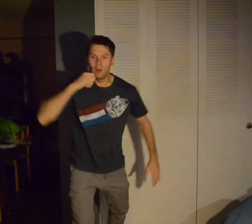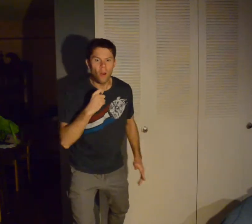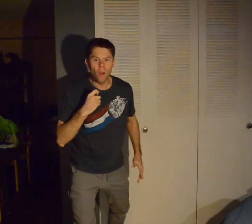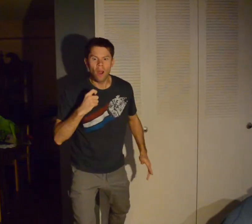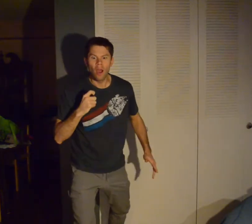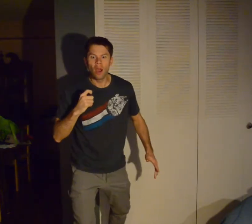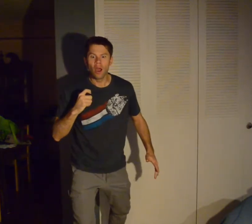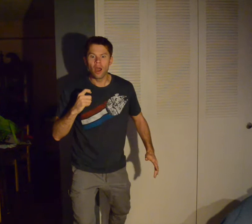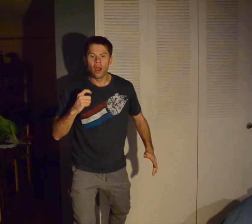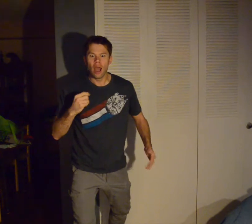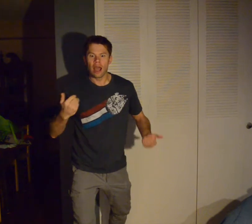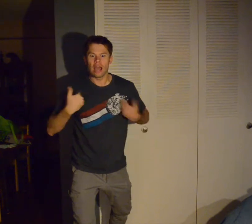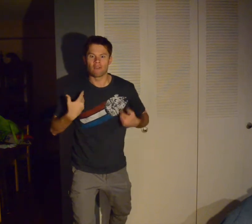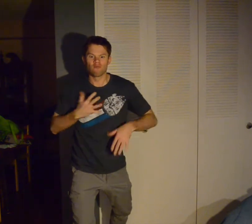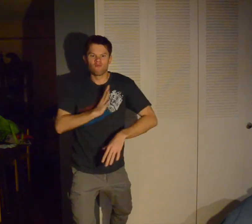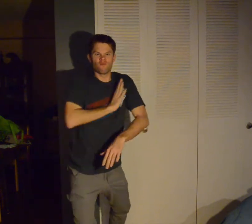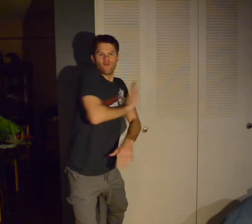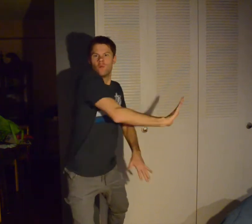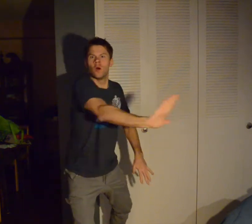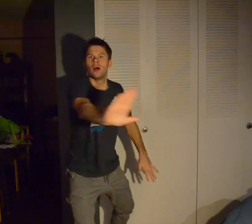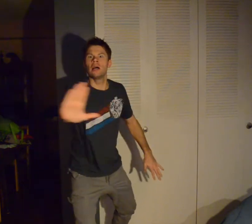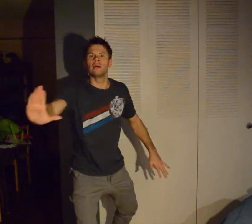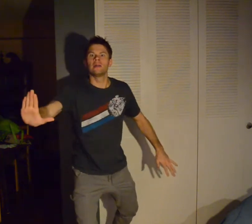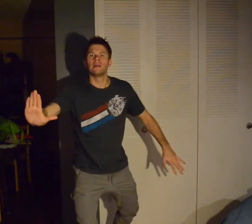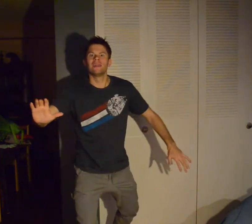COOL! I HAVE FORCE.